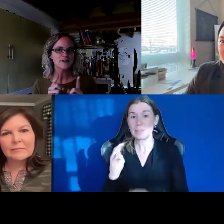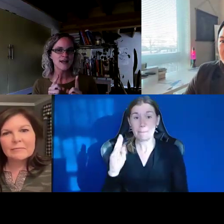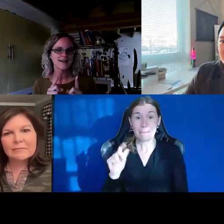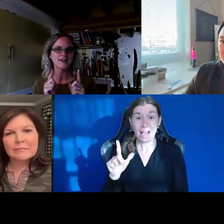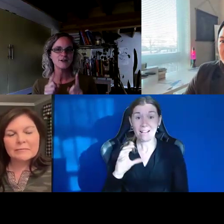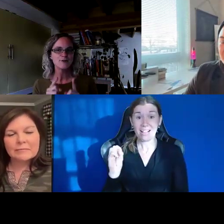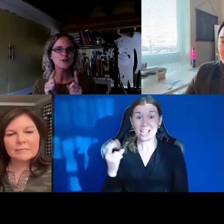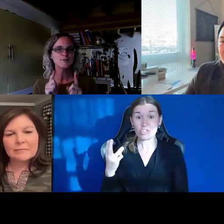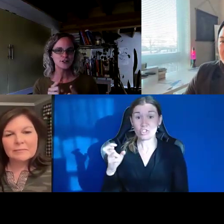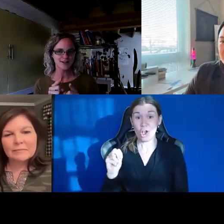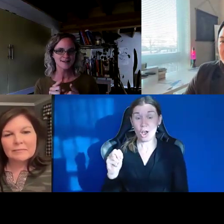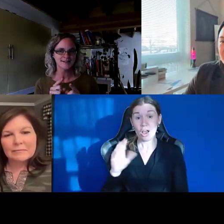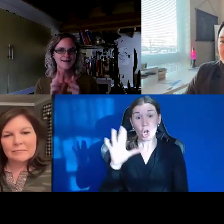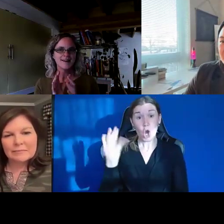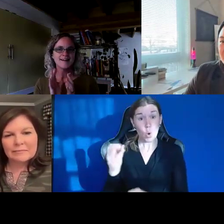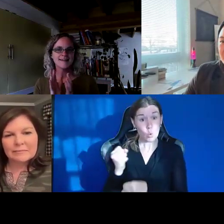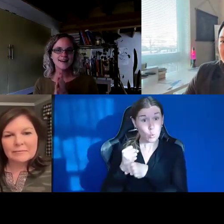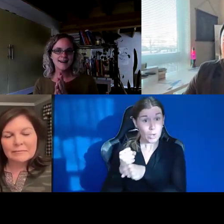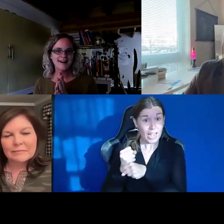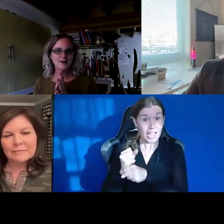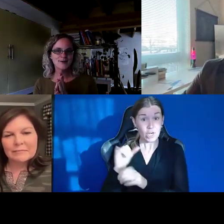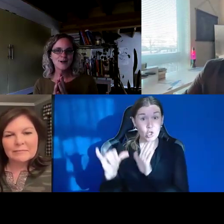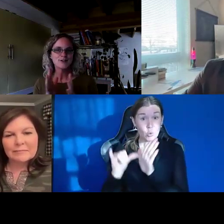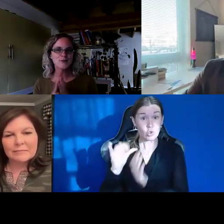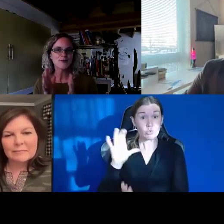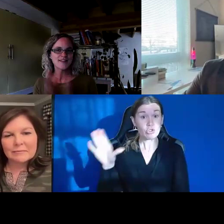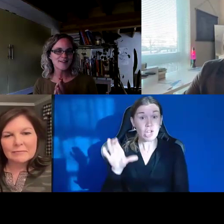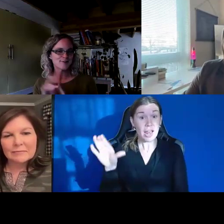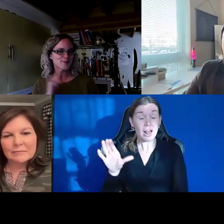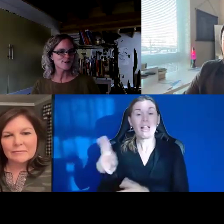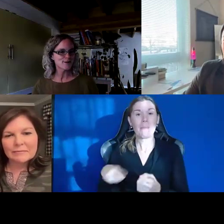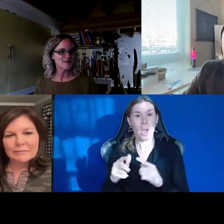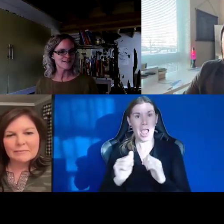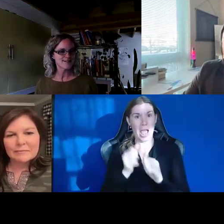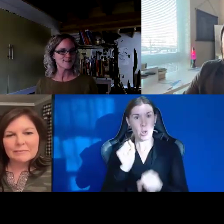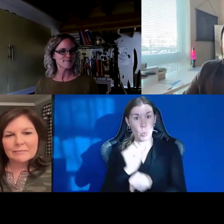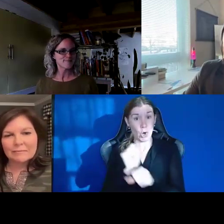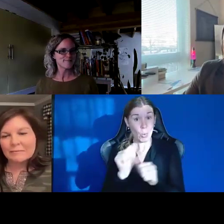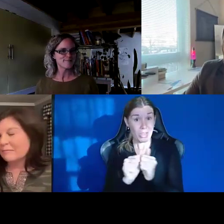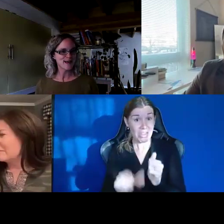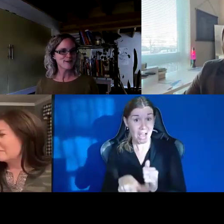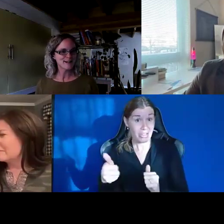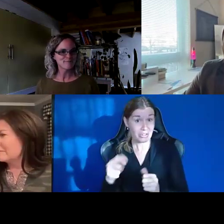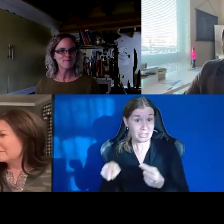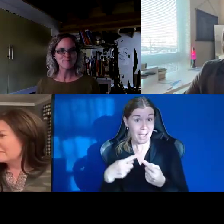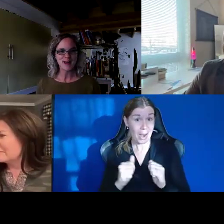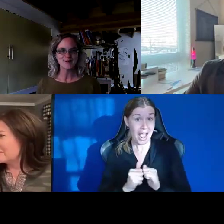A YouTube channel on how to work with others to start a business. Isn't that great?